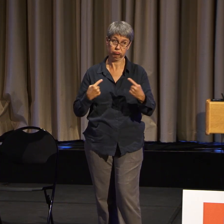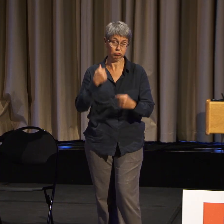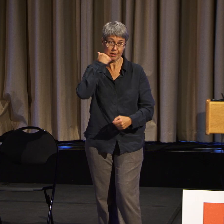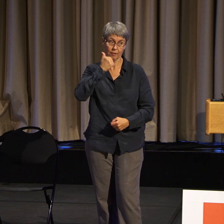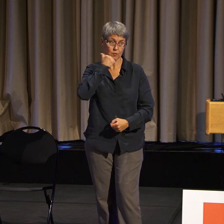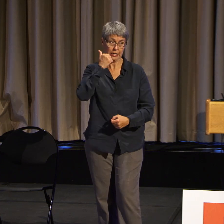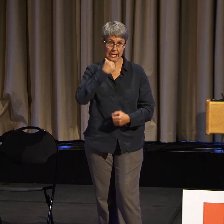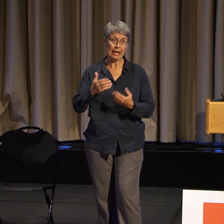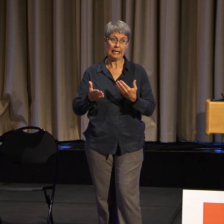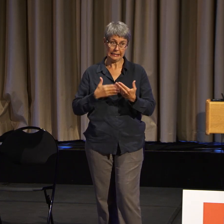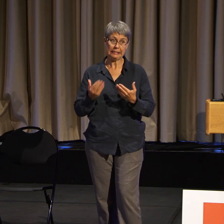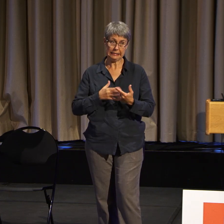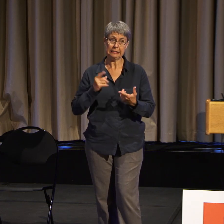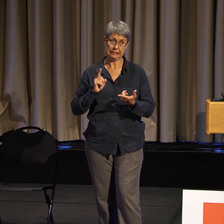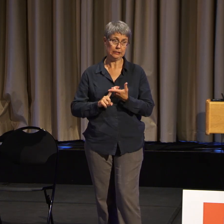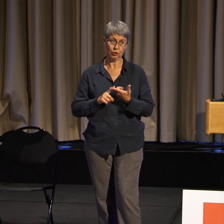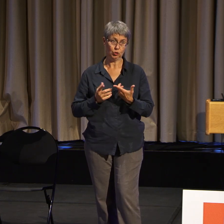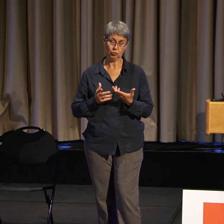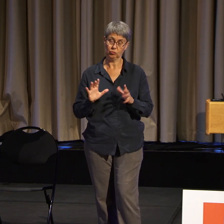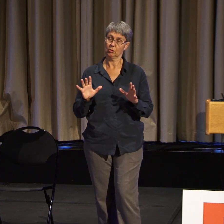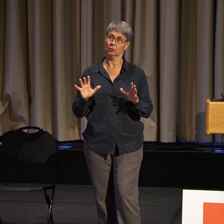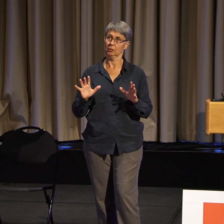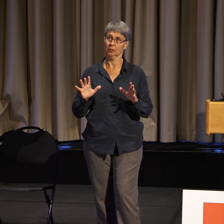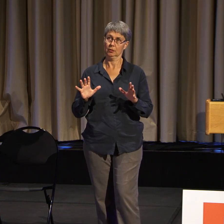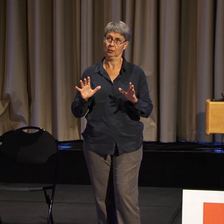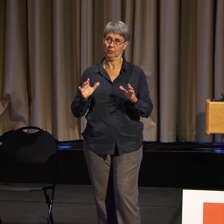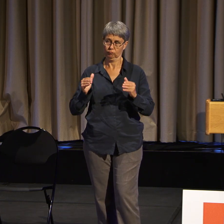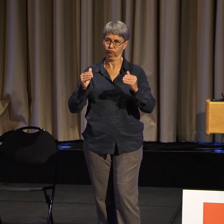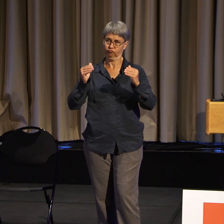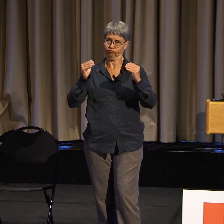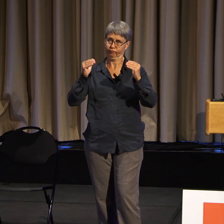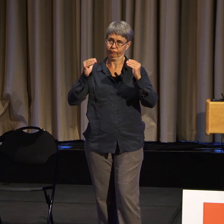every hour with all kinds of just horrid stuff--